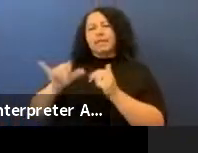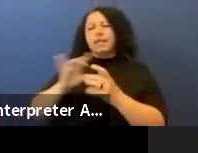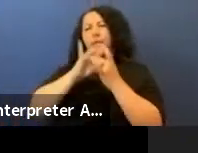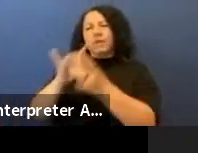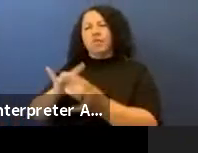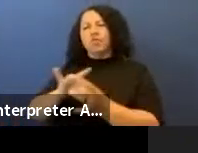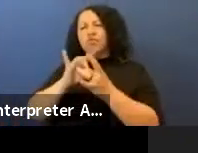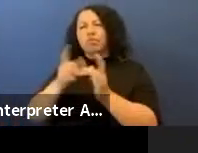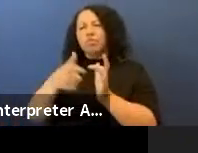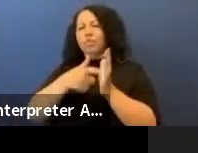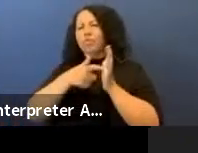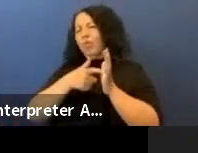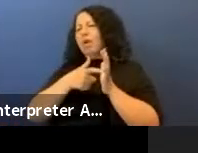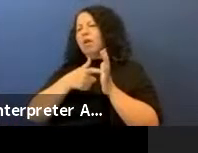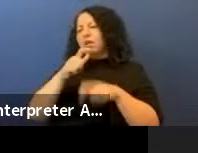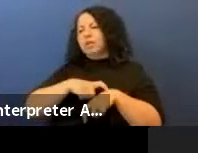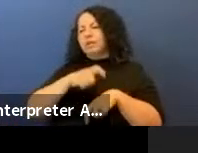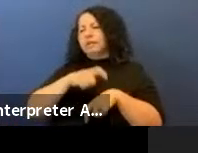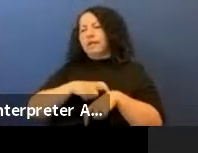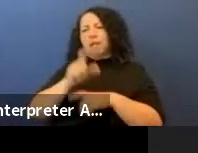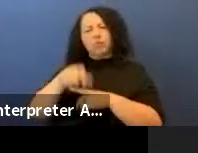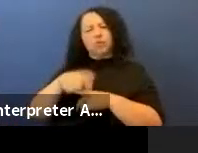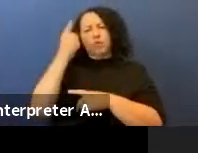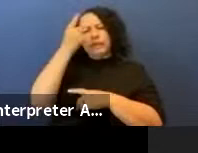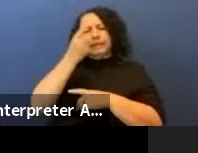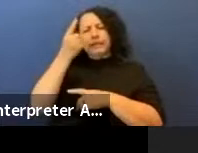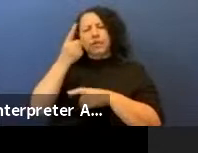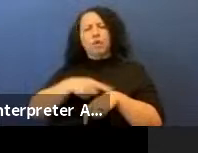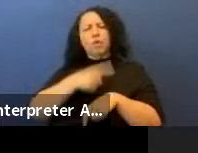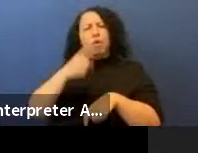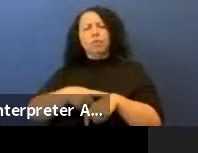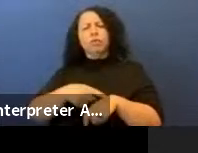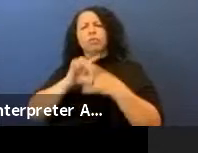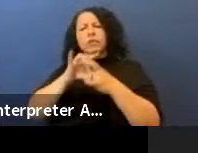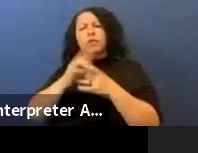should consider what long-term relationships you want to invest in